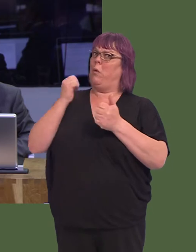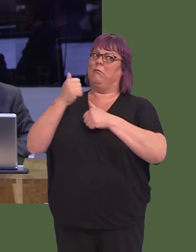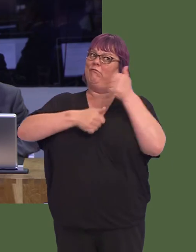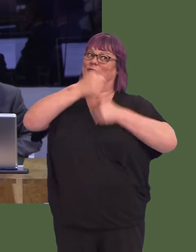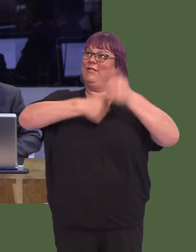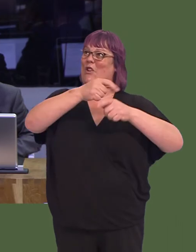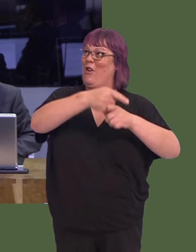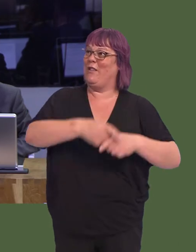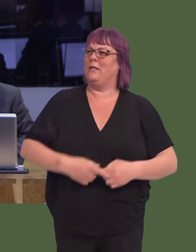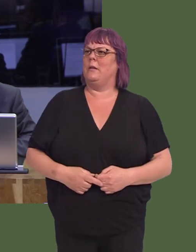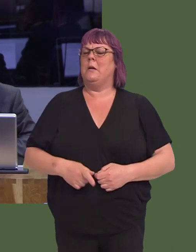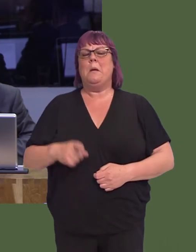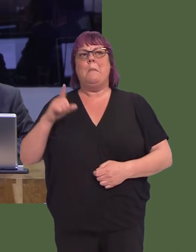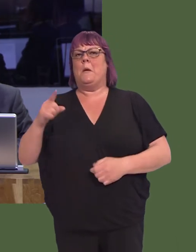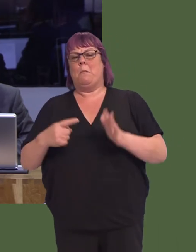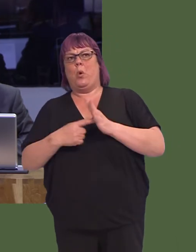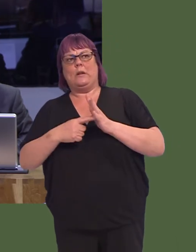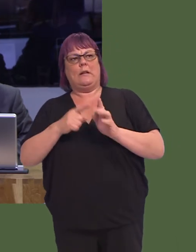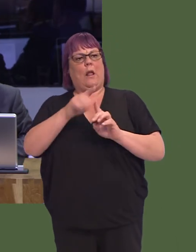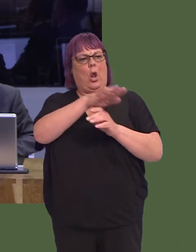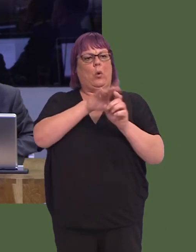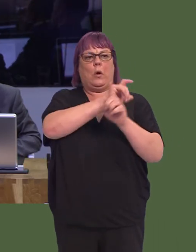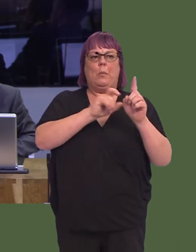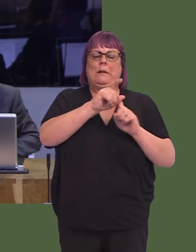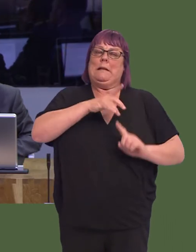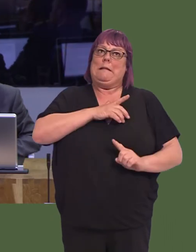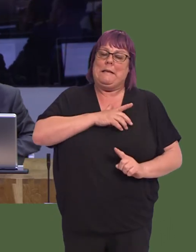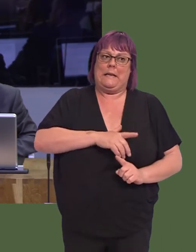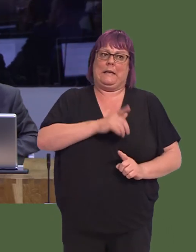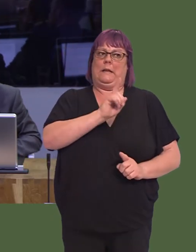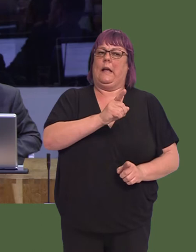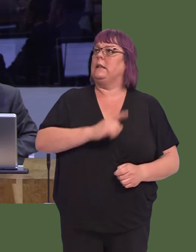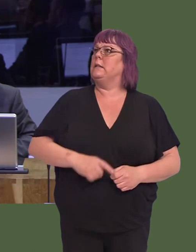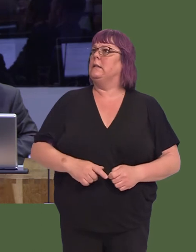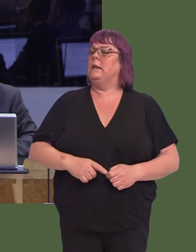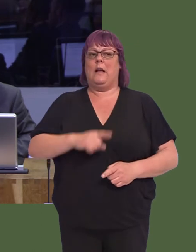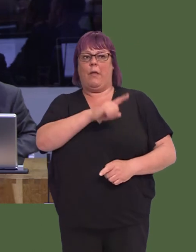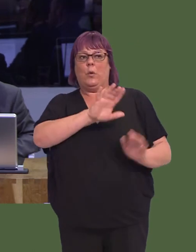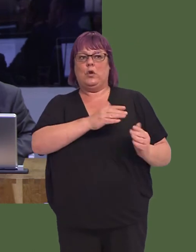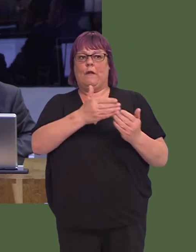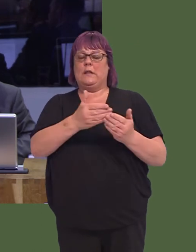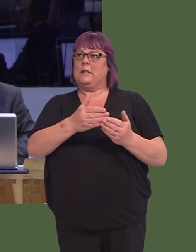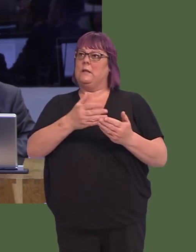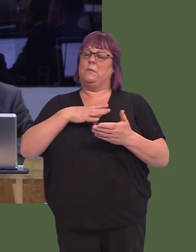But what it really underlines, of course, is how important those services are to local communities, and how committed communities are to them.